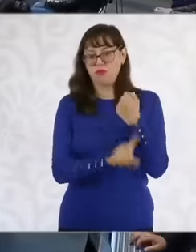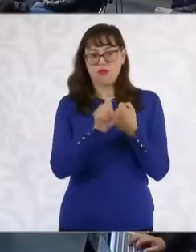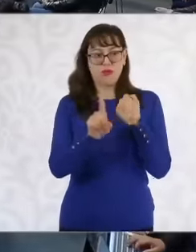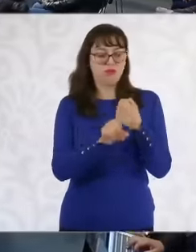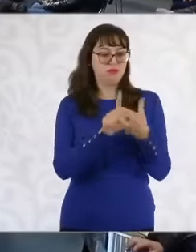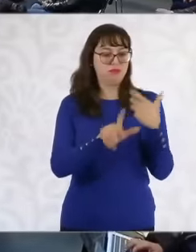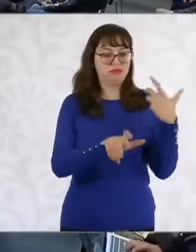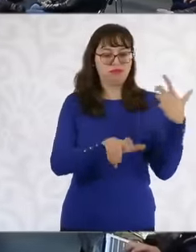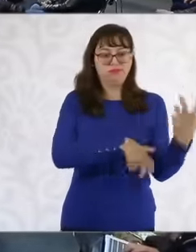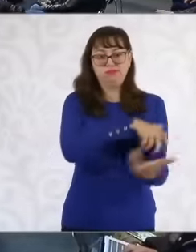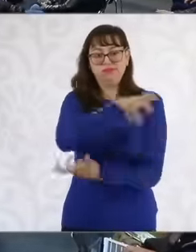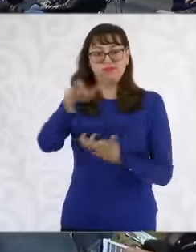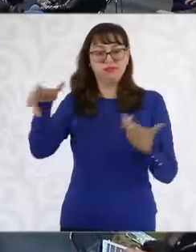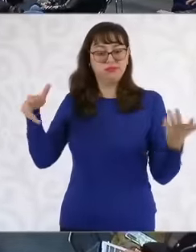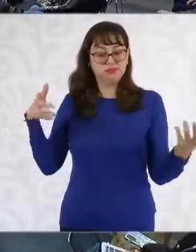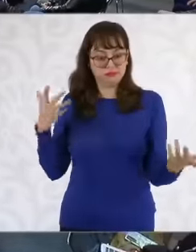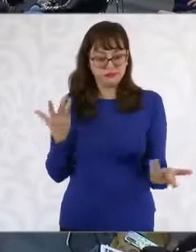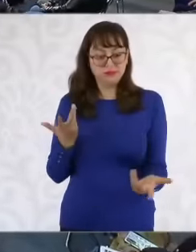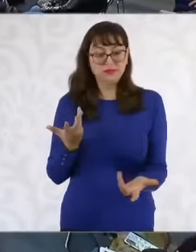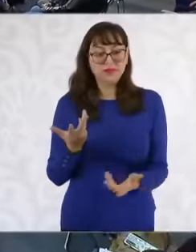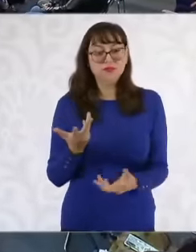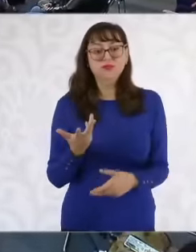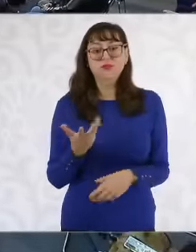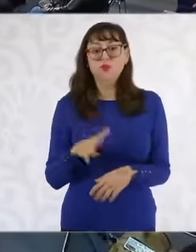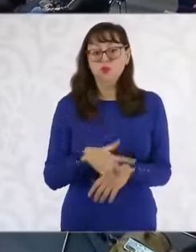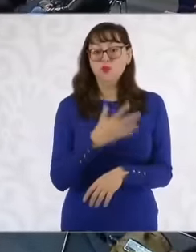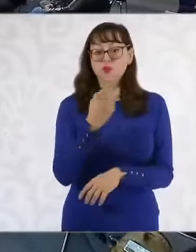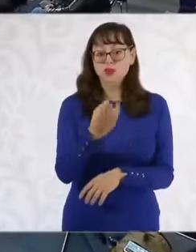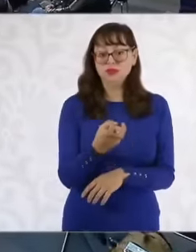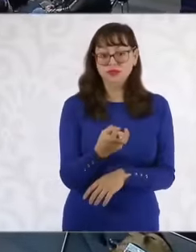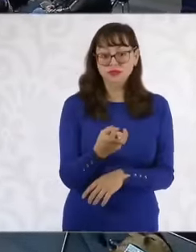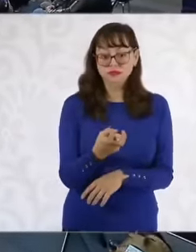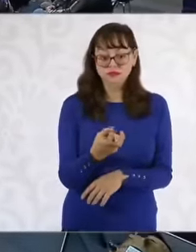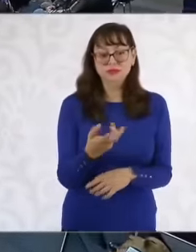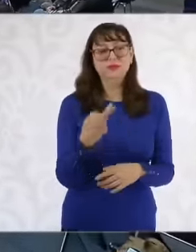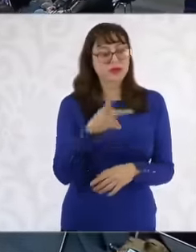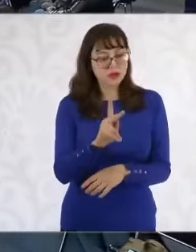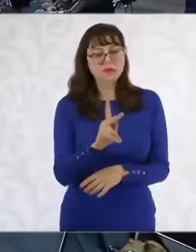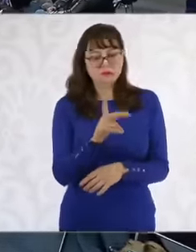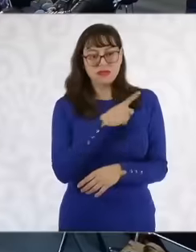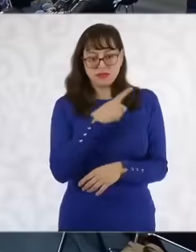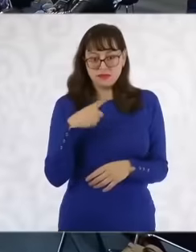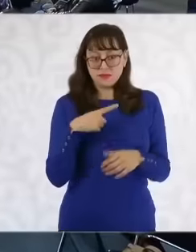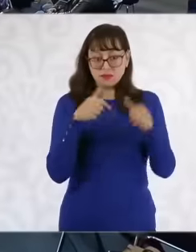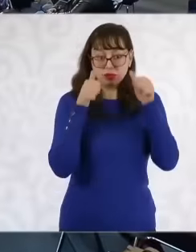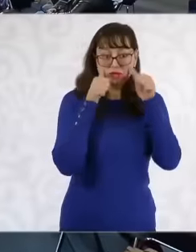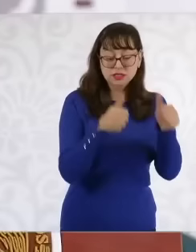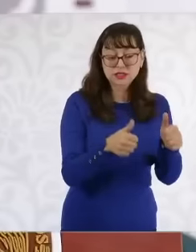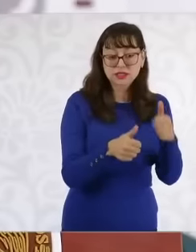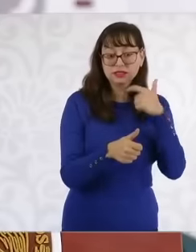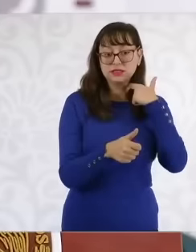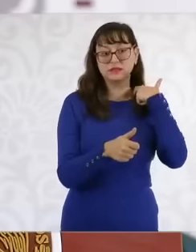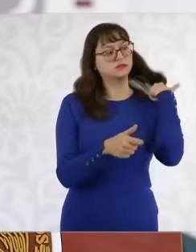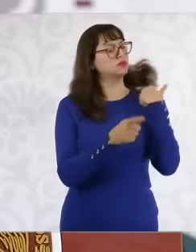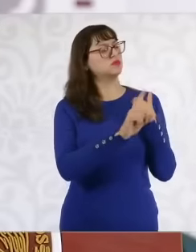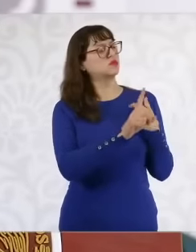generators of violence or criminals, not the one that Marcela presented is much